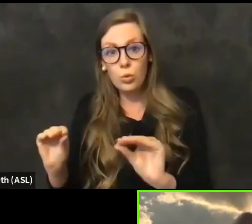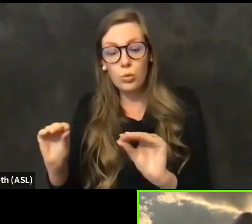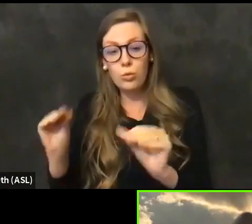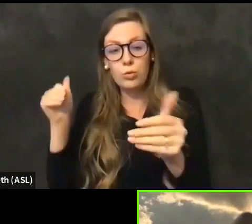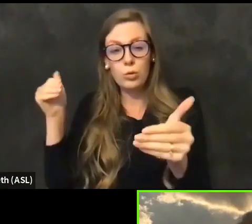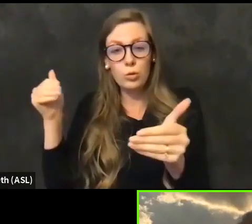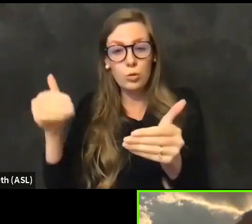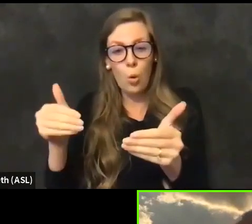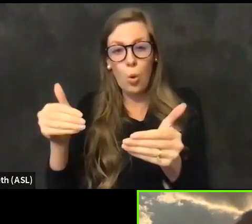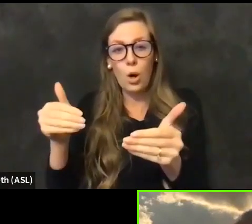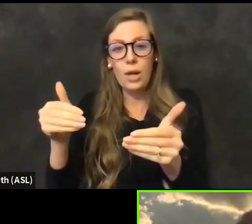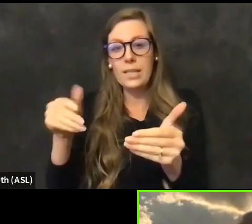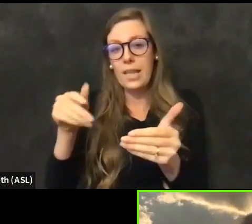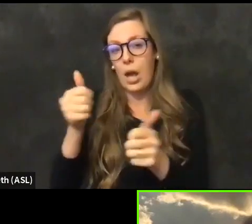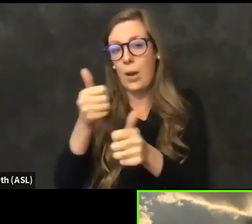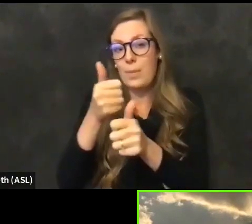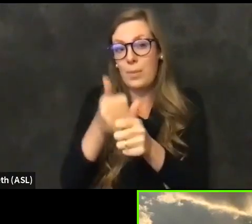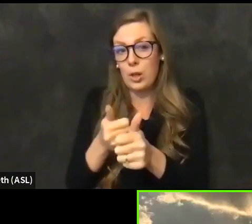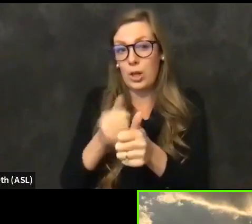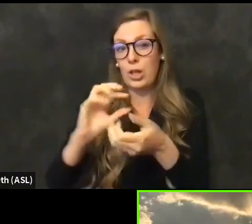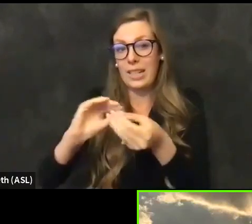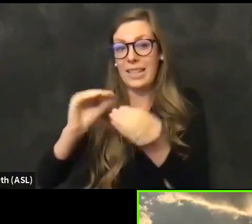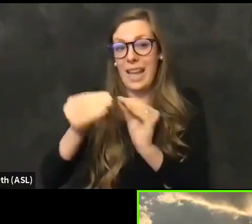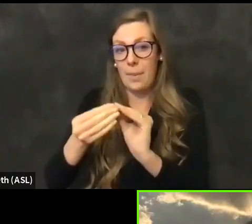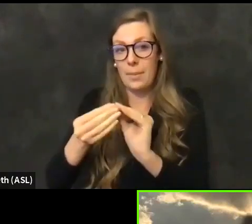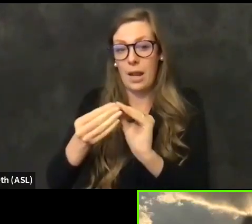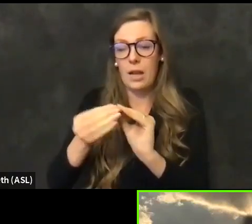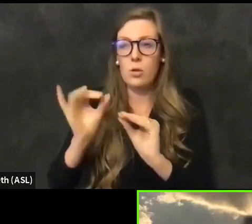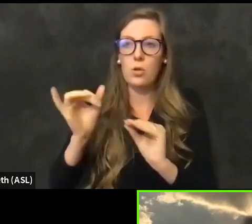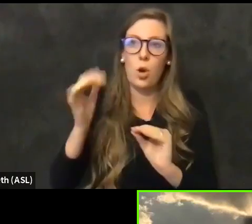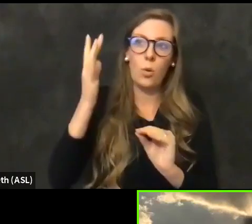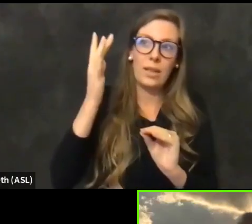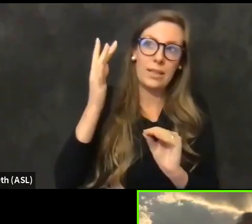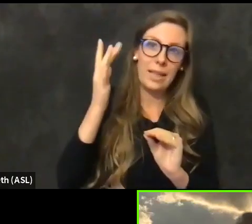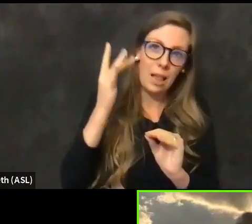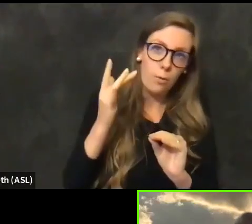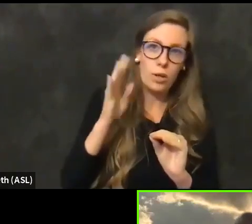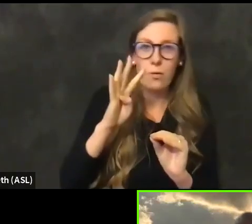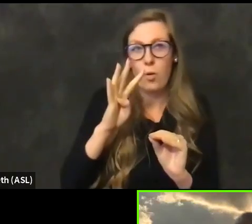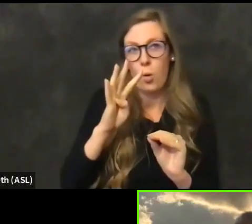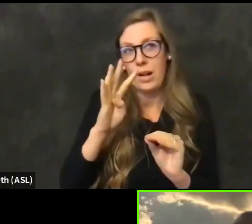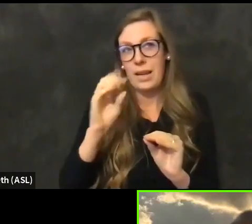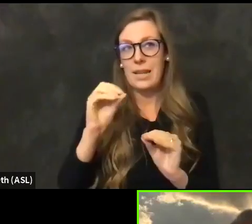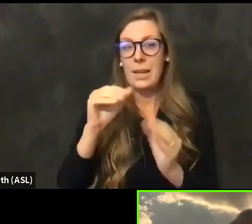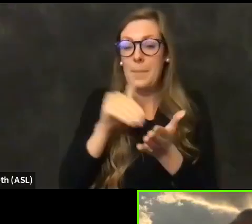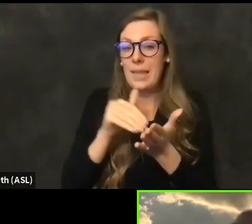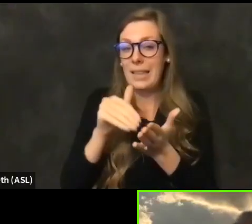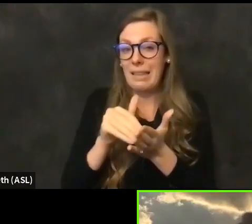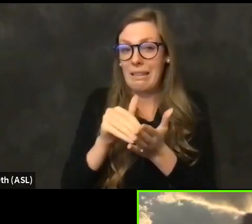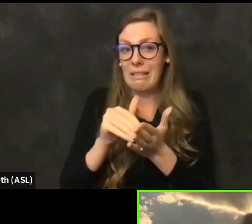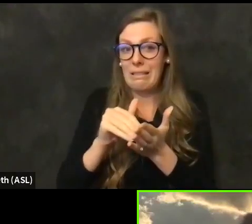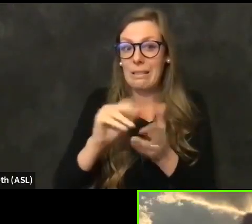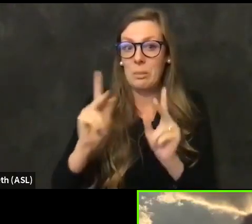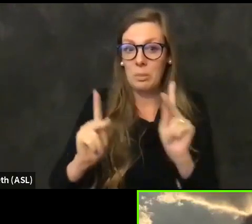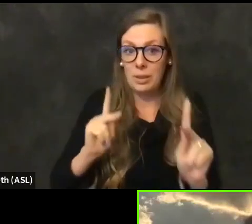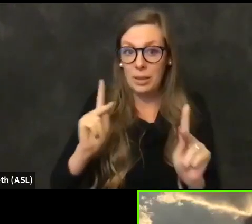a per capita allocation so that California being 40 million people, the largest state in the nation, we would get it based on our per capita.